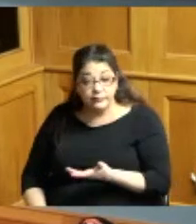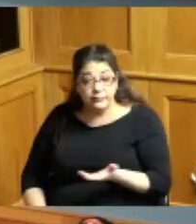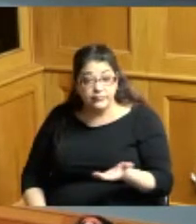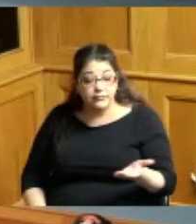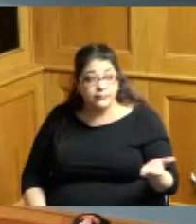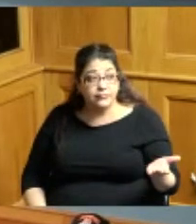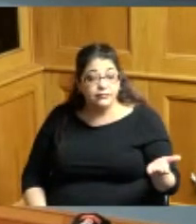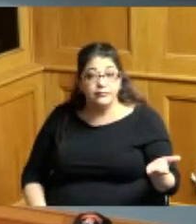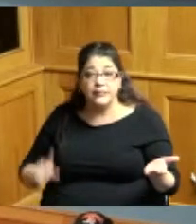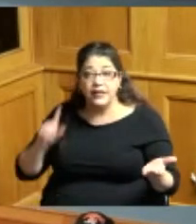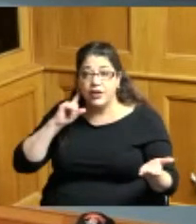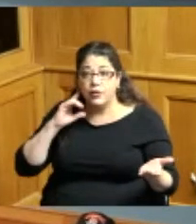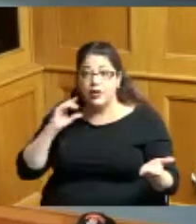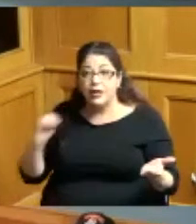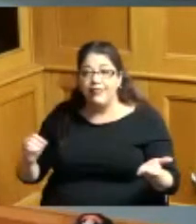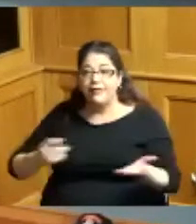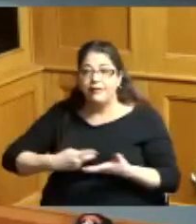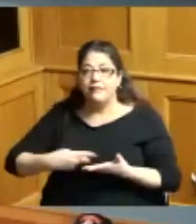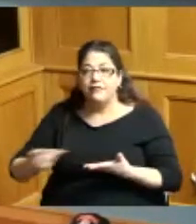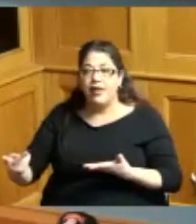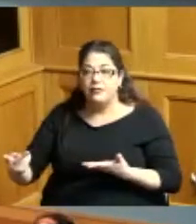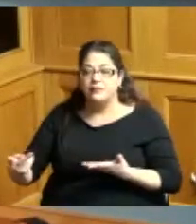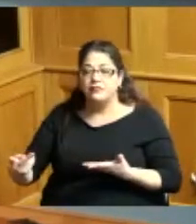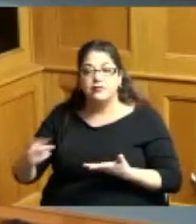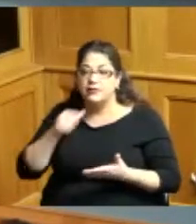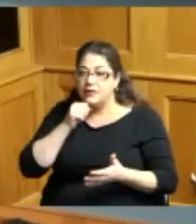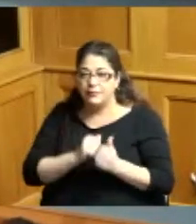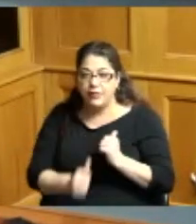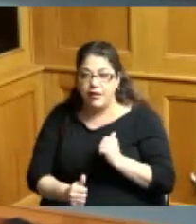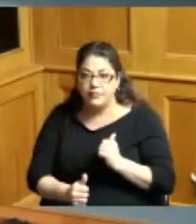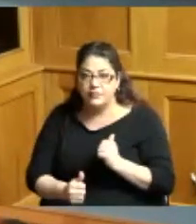hearing on the motion fails thank you we'll move on um